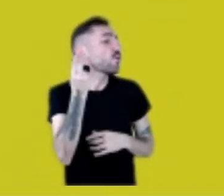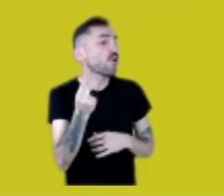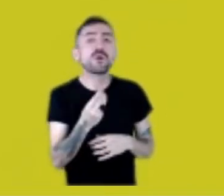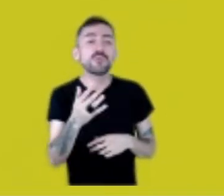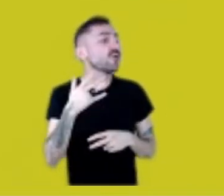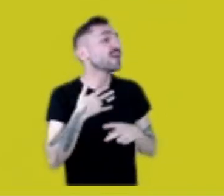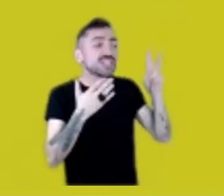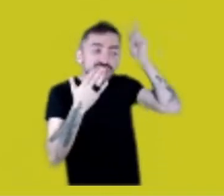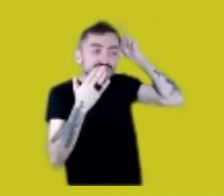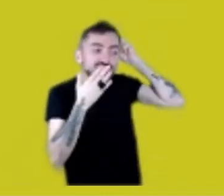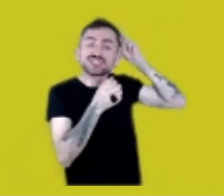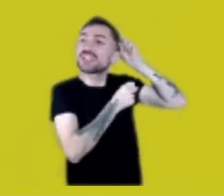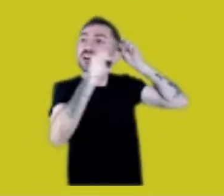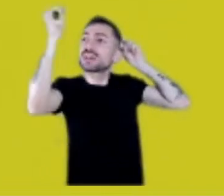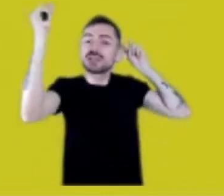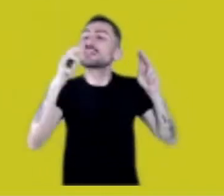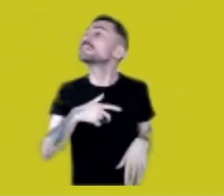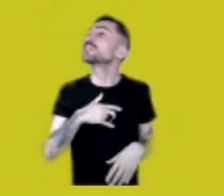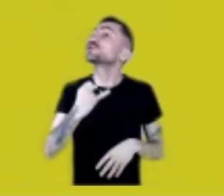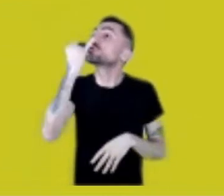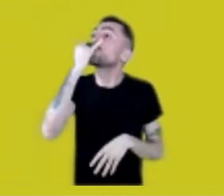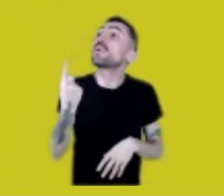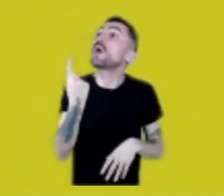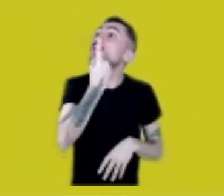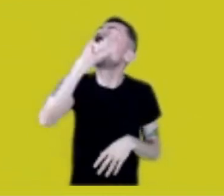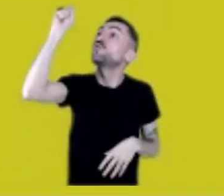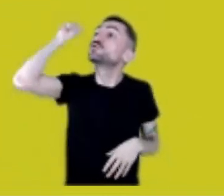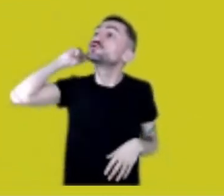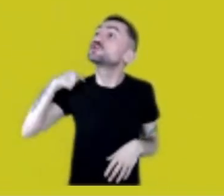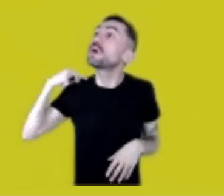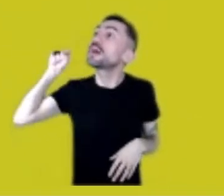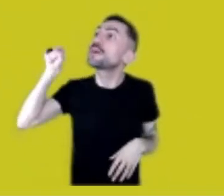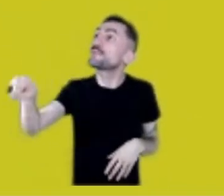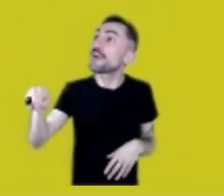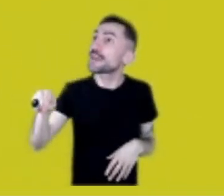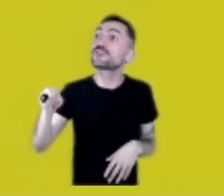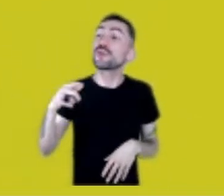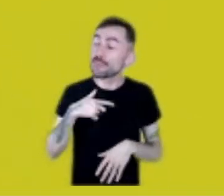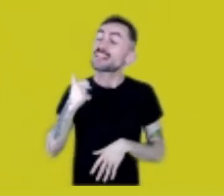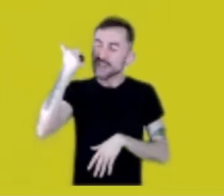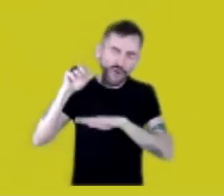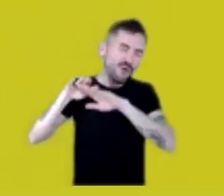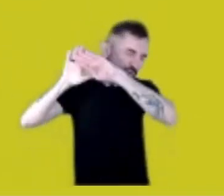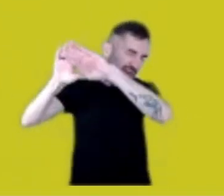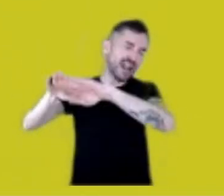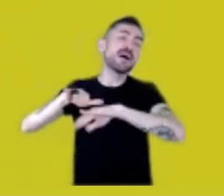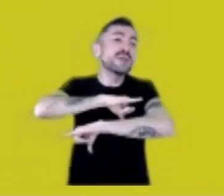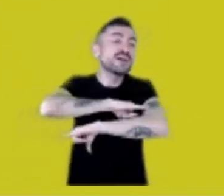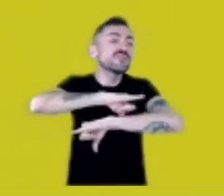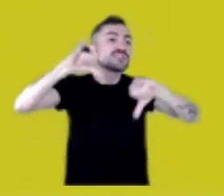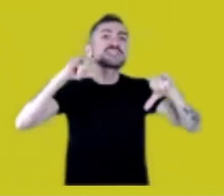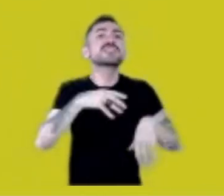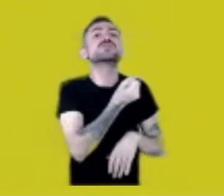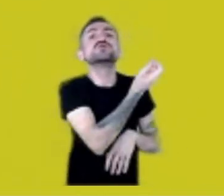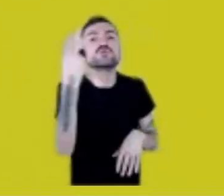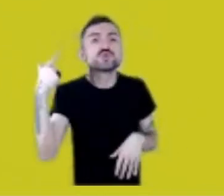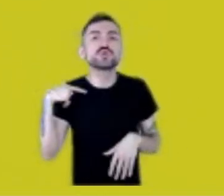I said, “Then this is the last time I participate, but before I go, I wanna tell you gentlemen one thing, dear ambassadors, ministers,